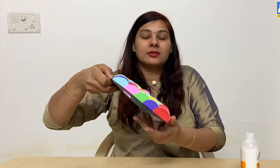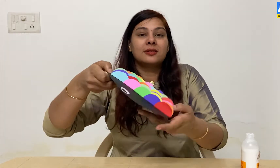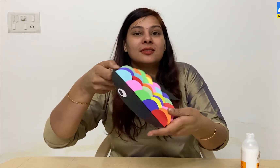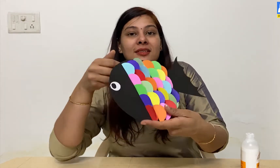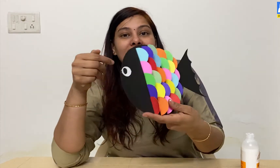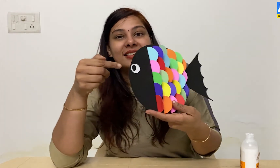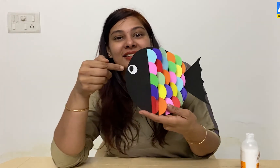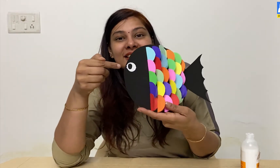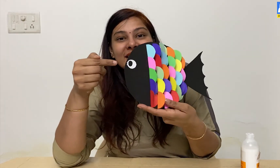Like this.